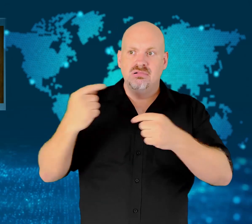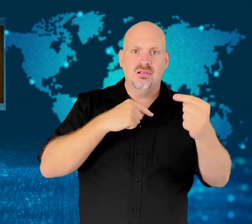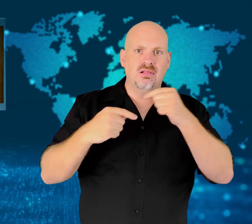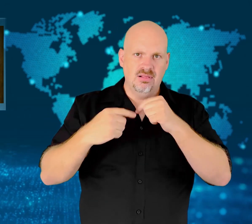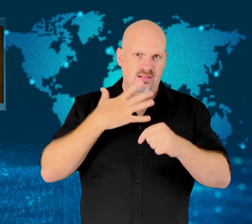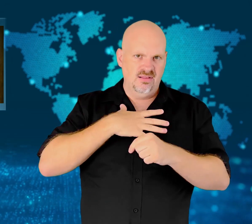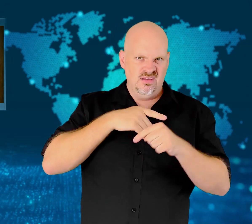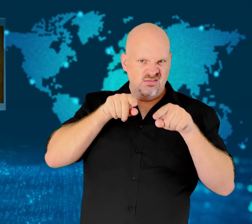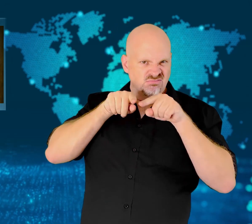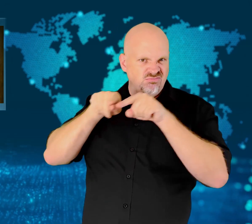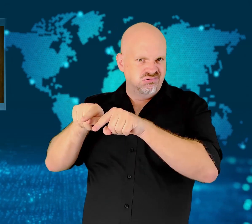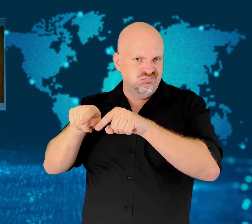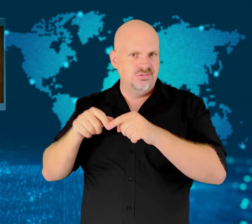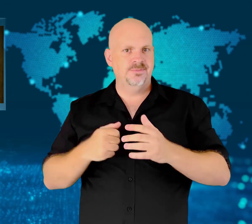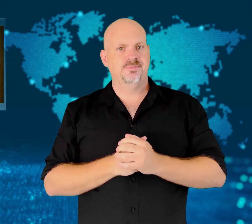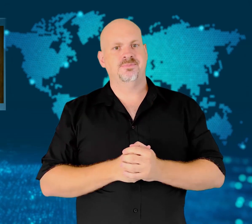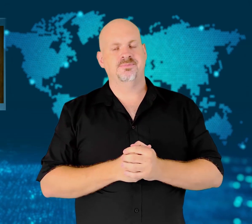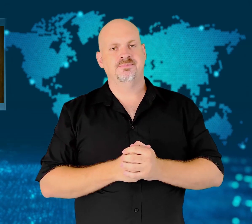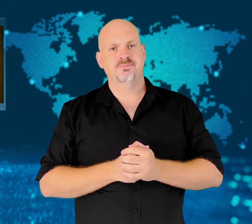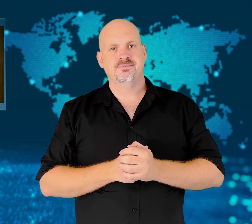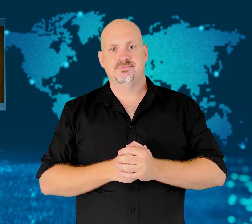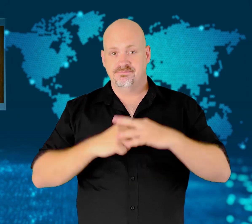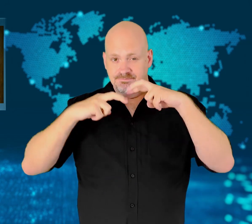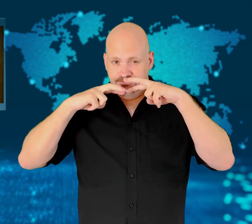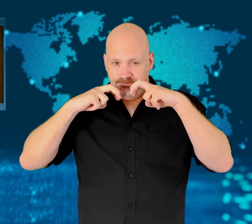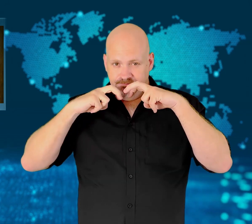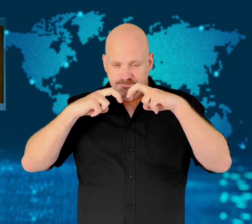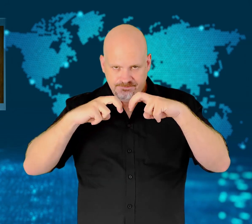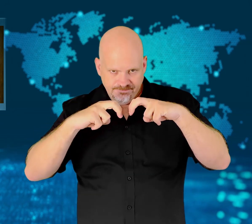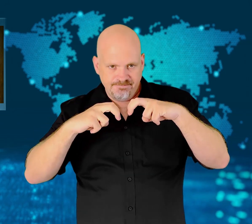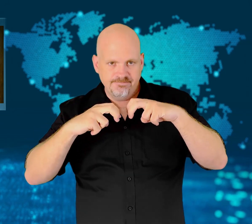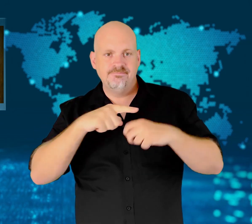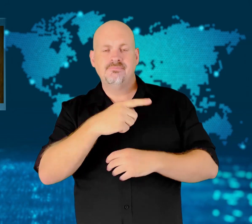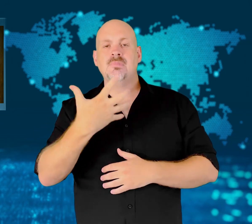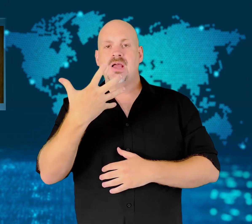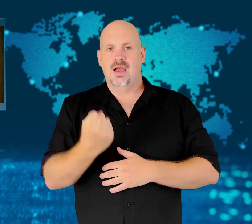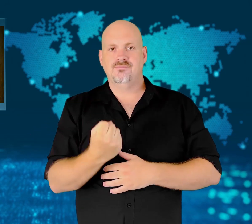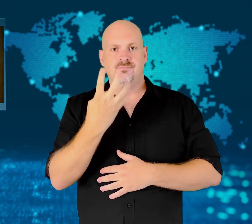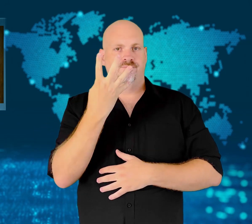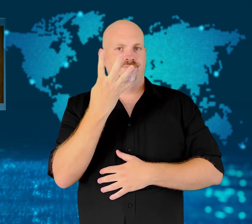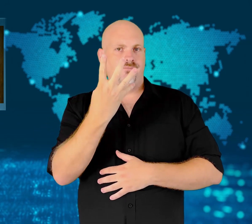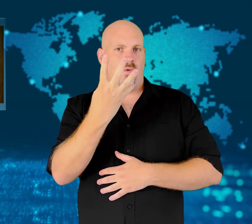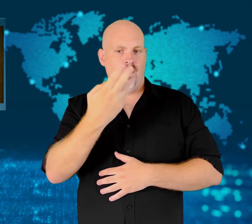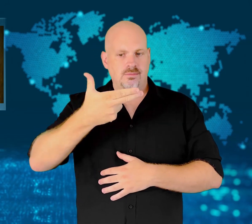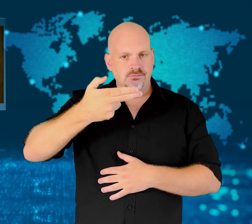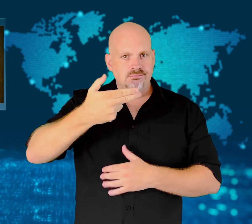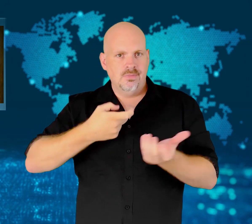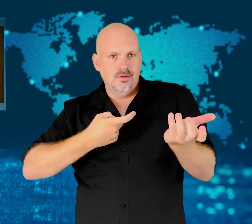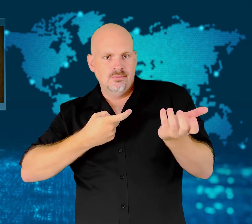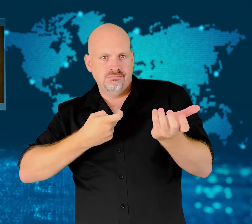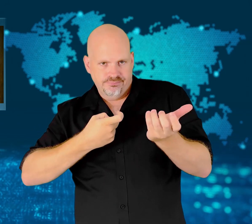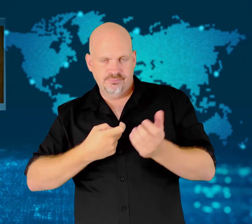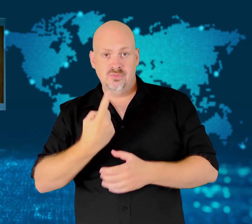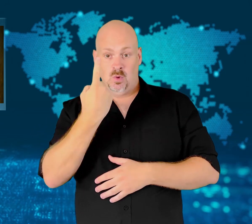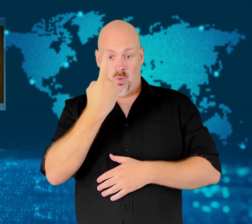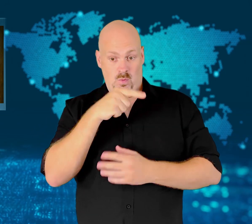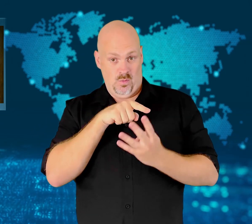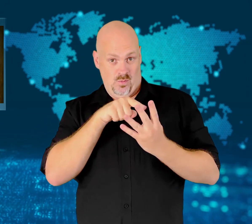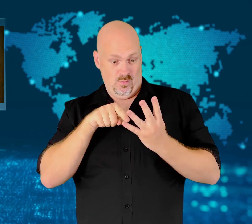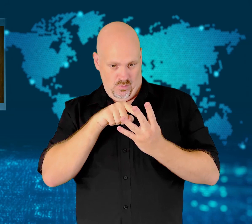the German politicians, which would then be blamed on refugees and migrants.